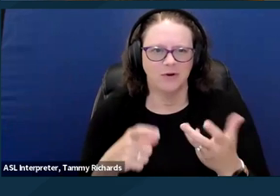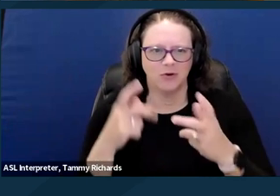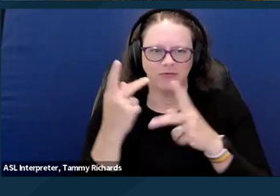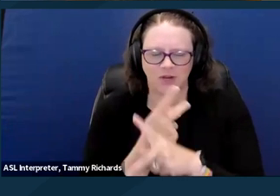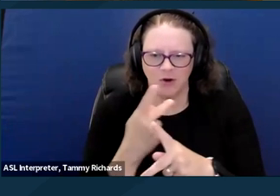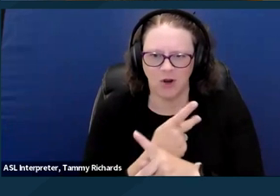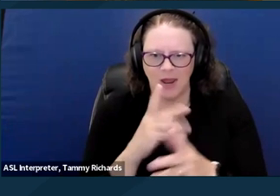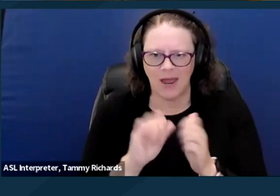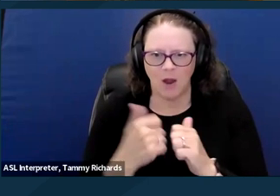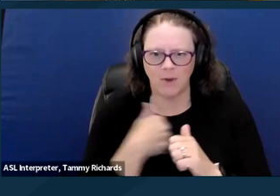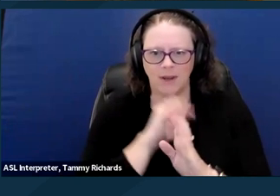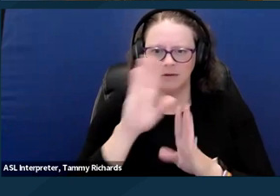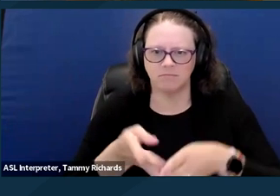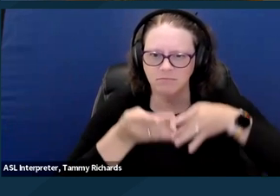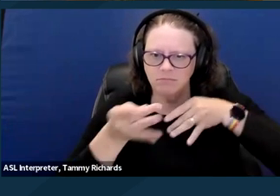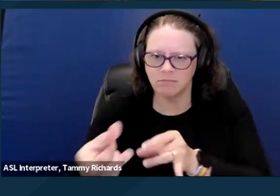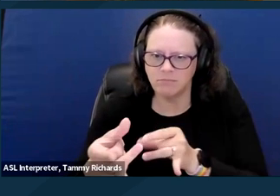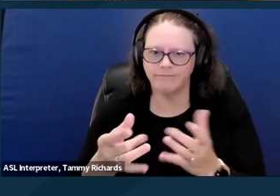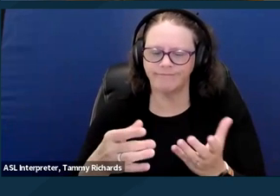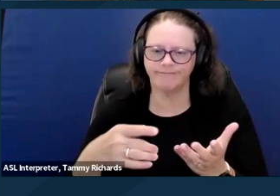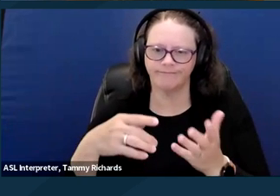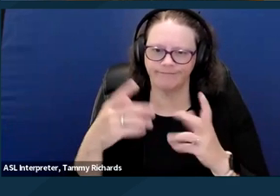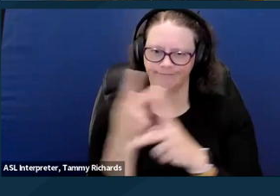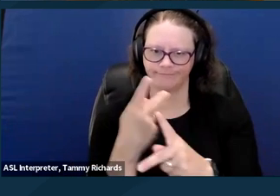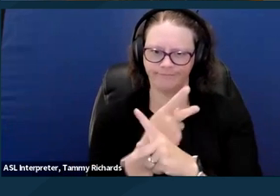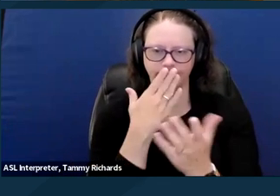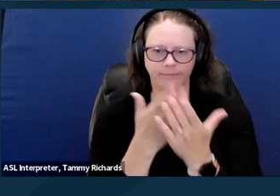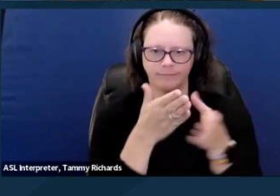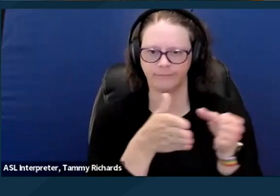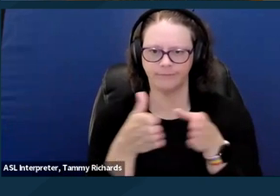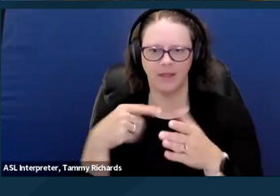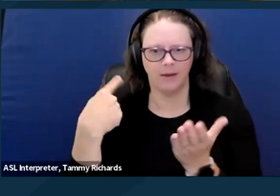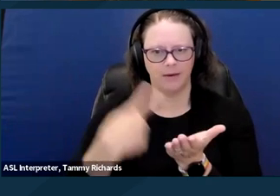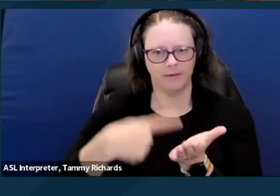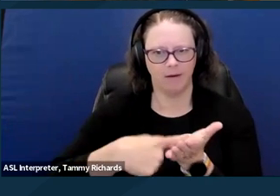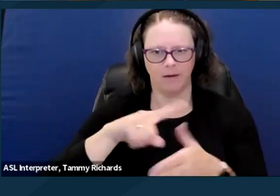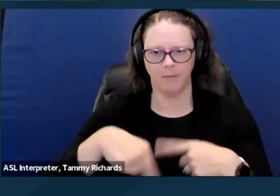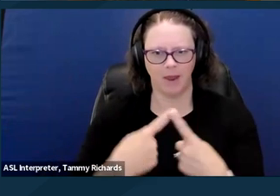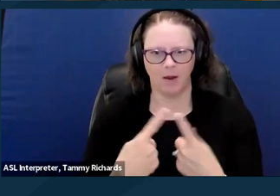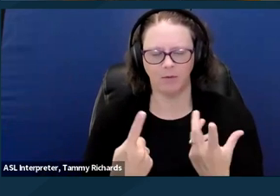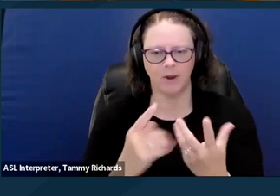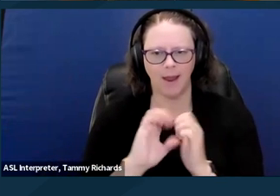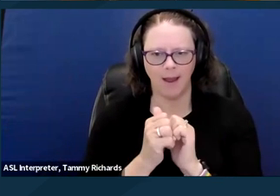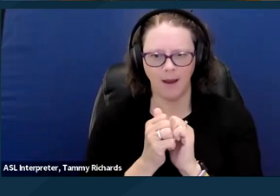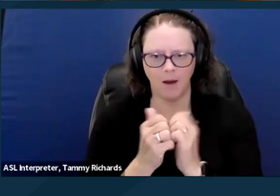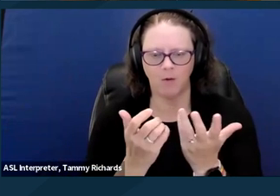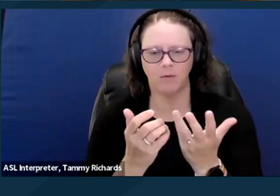and how we talk about solutions for housing justice means that we have to achieve true disability justice